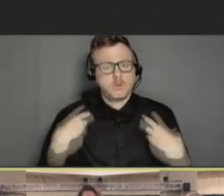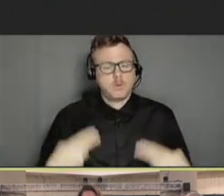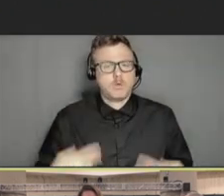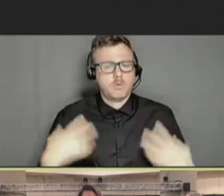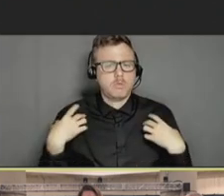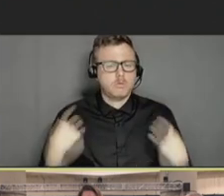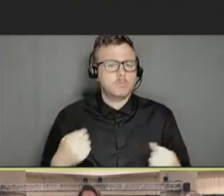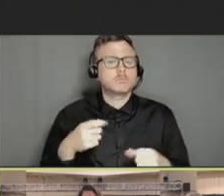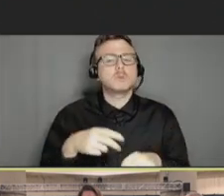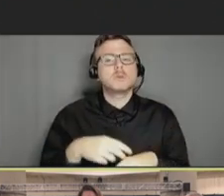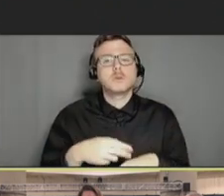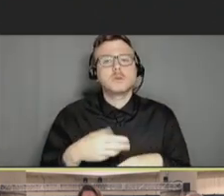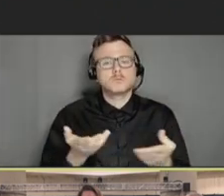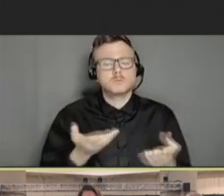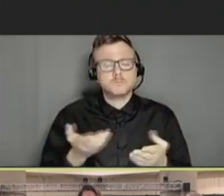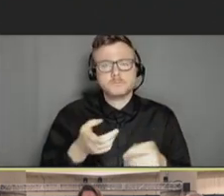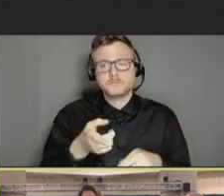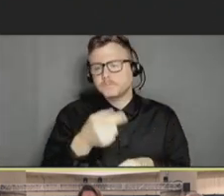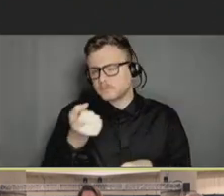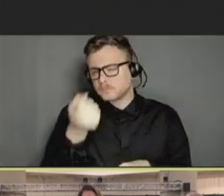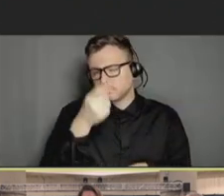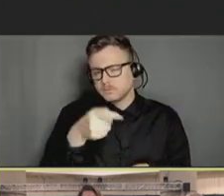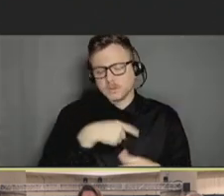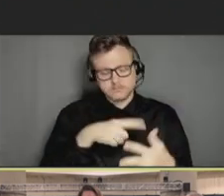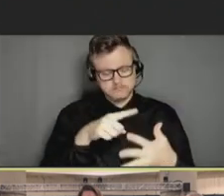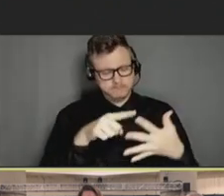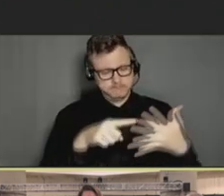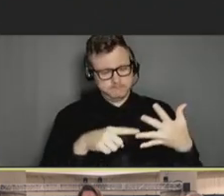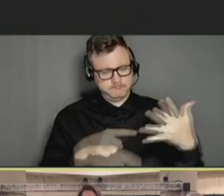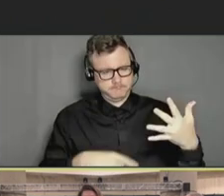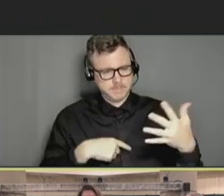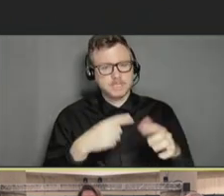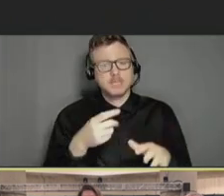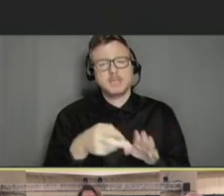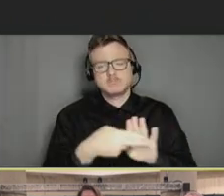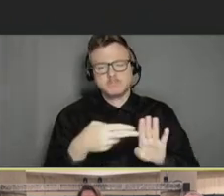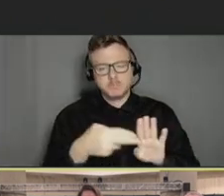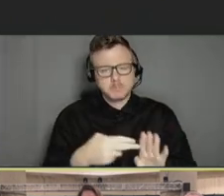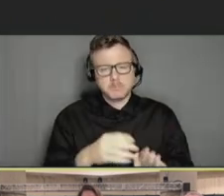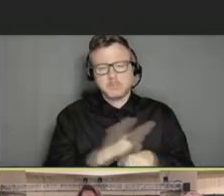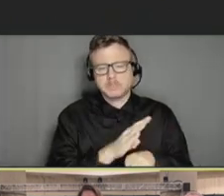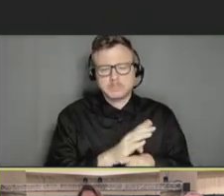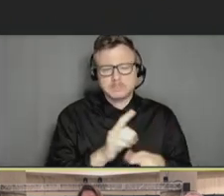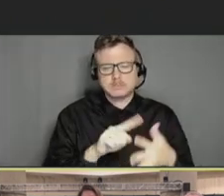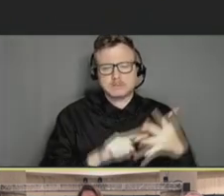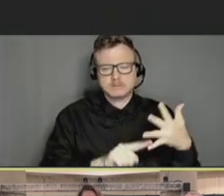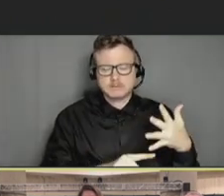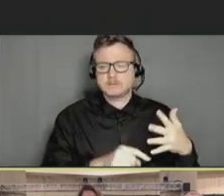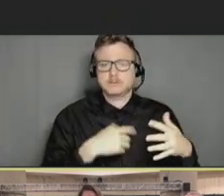processes, services, manufacturers, companies, or trademarks does not constitute its endorsement